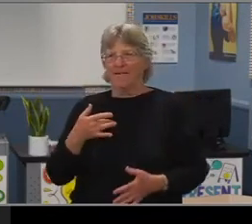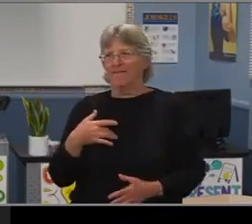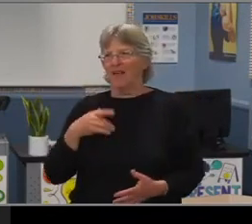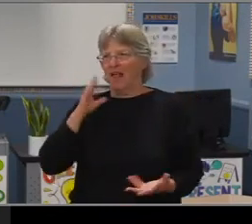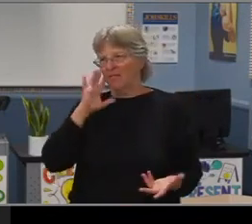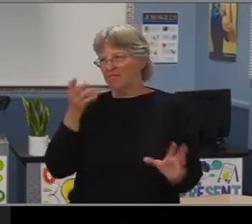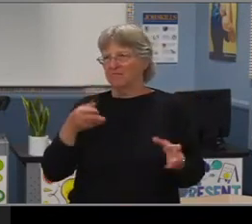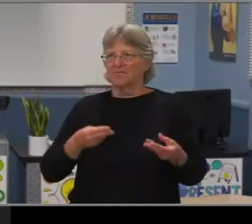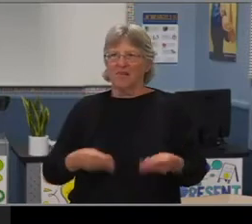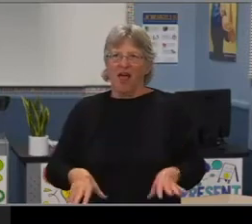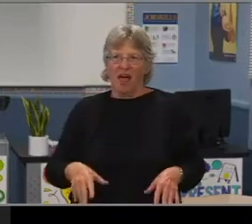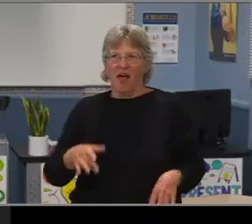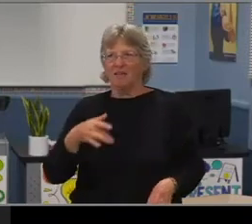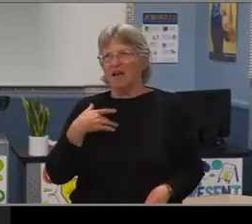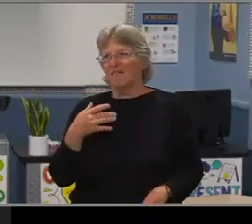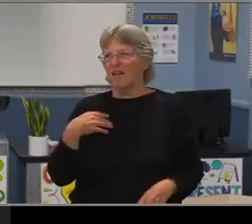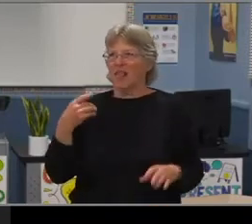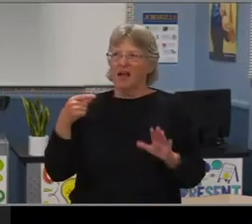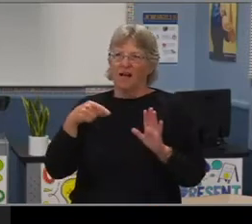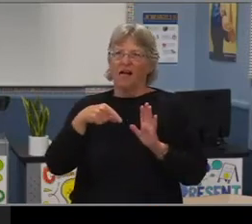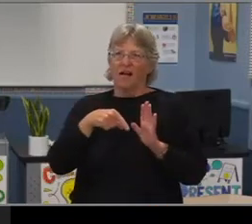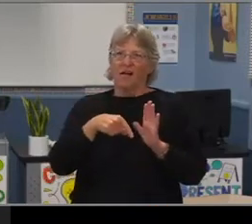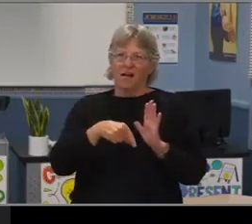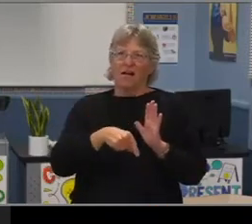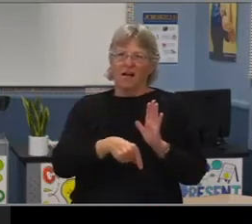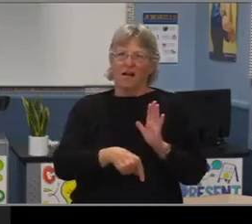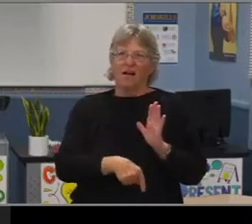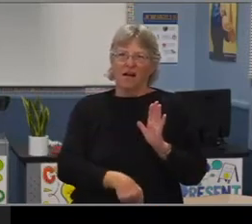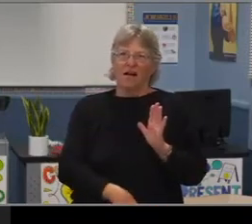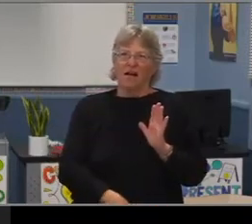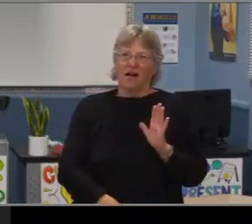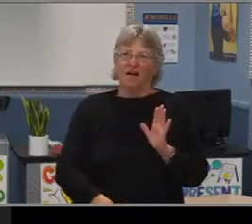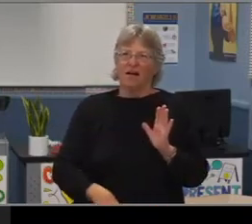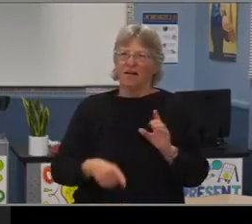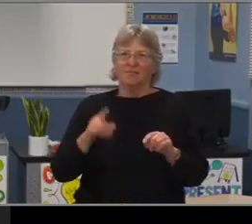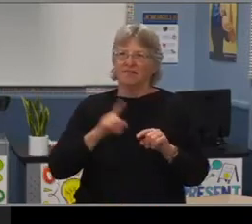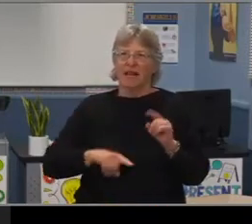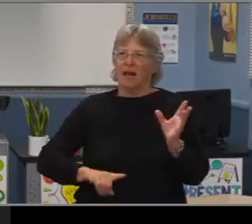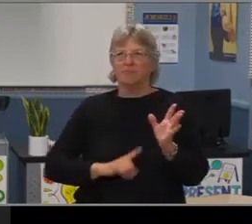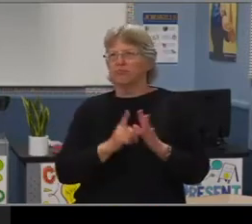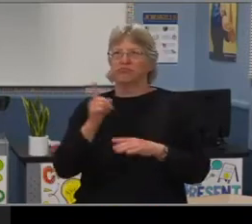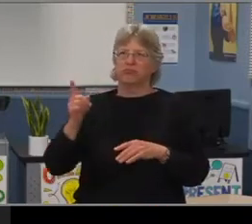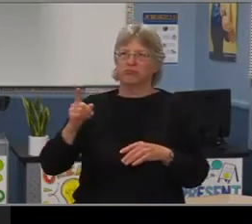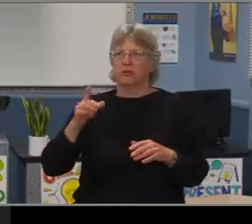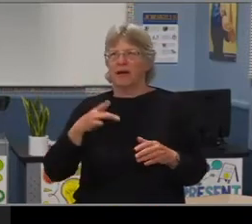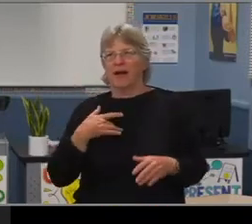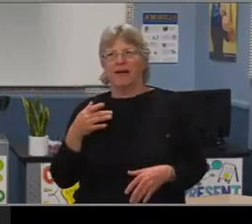Like I was going down a deep dark hole which only got deeper and dimmer the farther we got into the year. I completely felt lost.